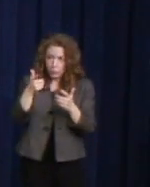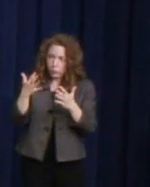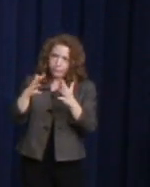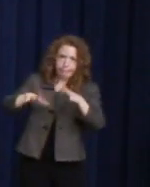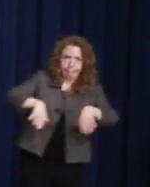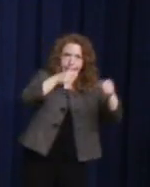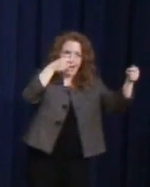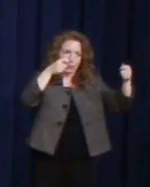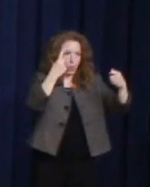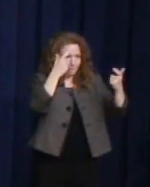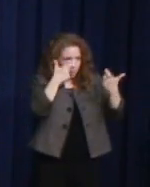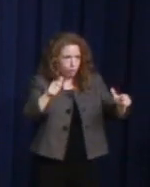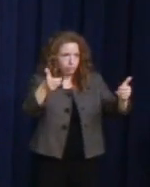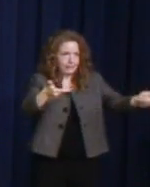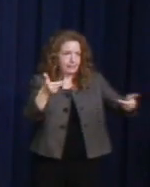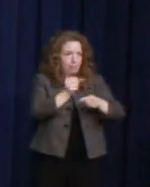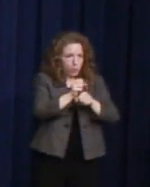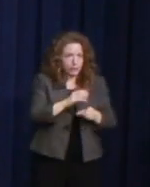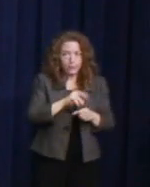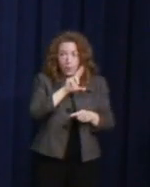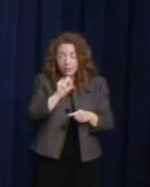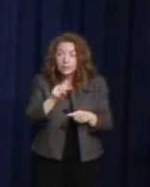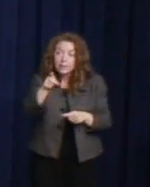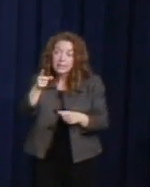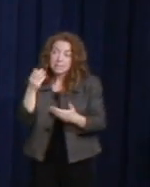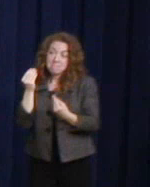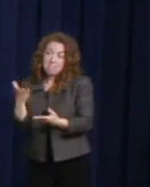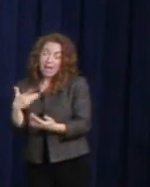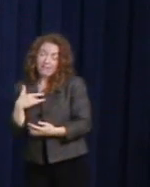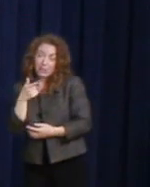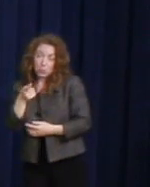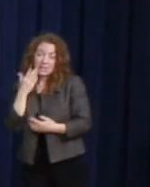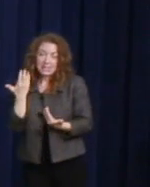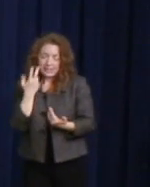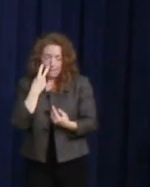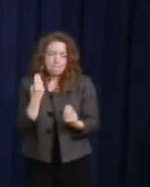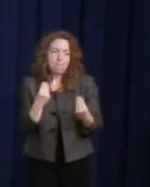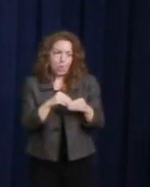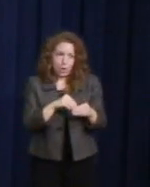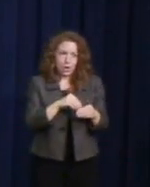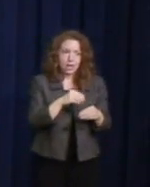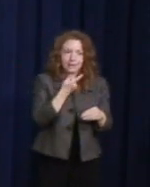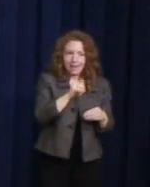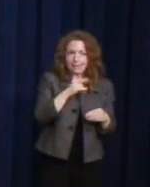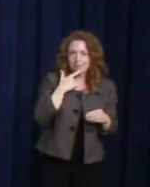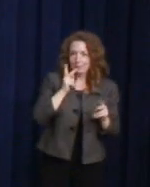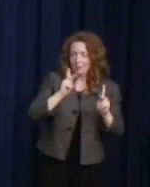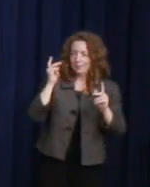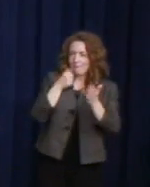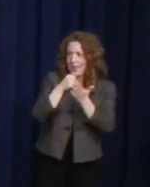I have a feeling after today, you're going to see a really uptick in mail amongst LGBT folks. So, to formally dedicate the Harvey Milk Forever